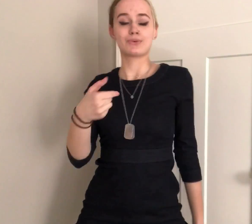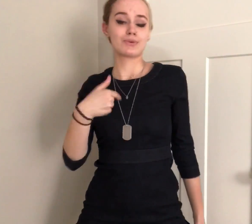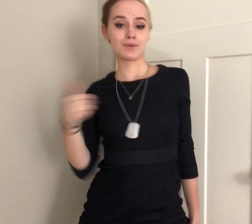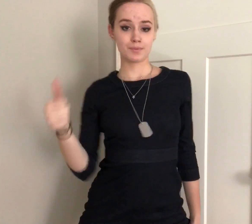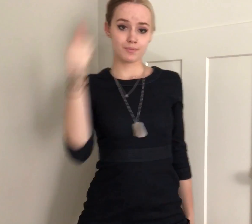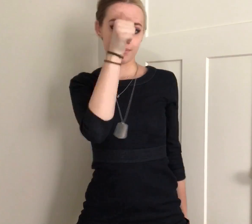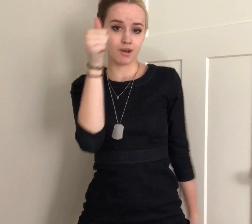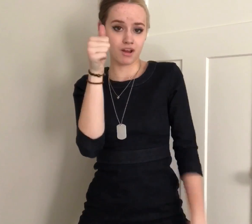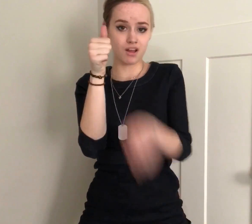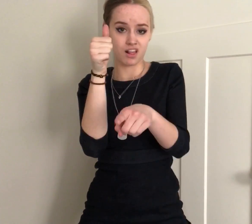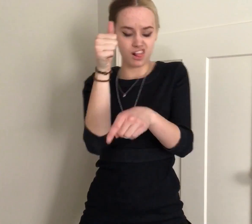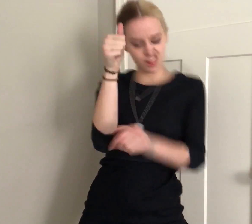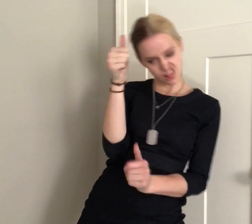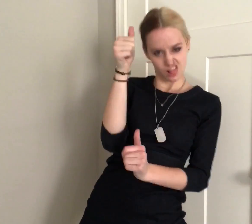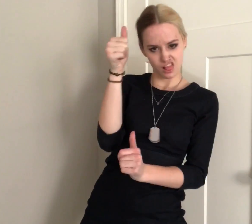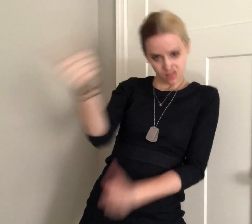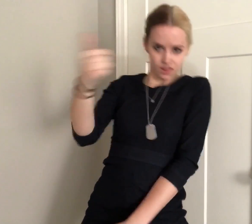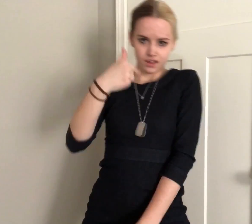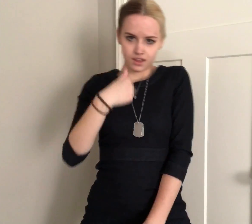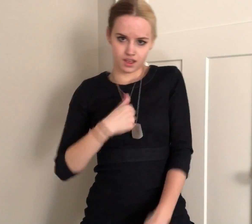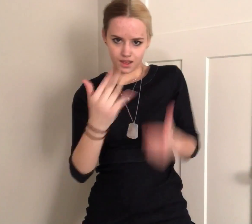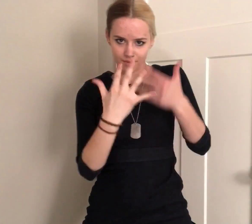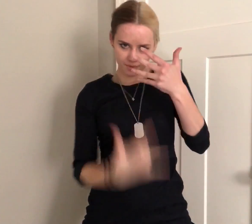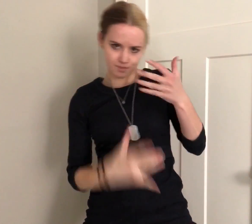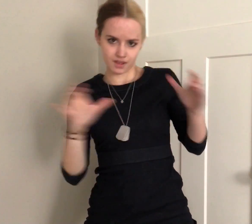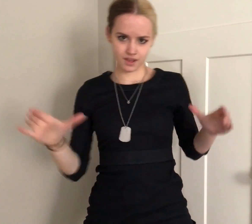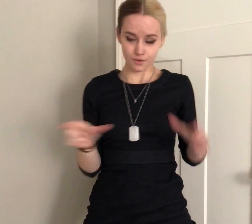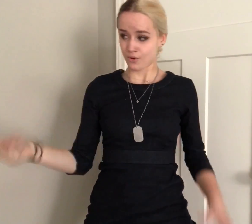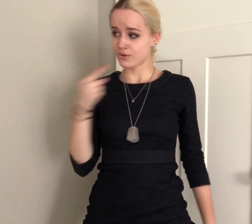I'm a boss, you a worker bitch I make bloody moves